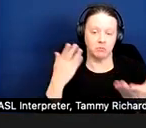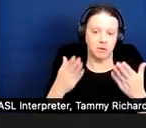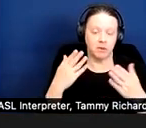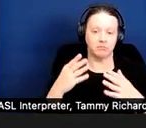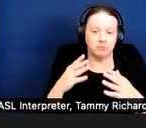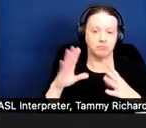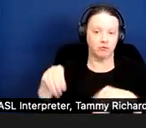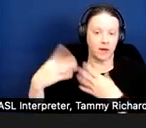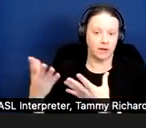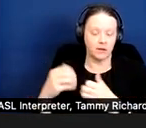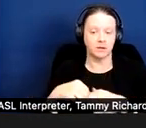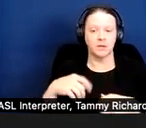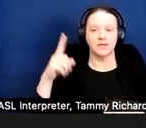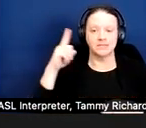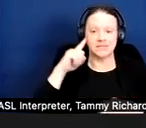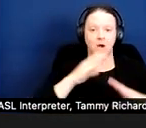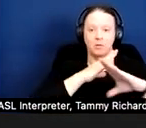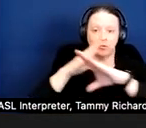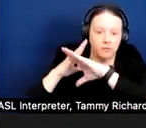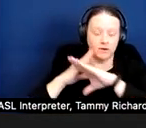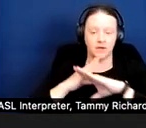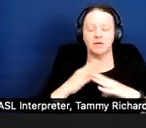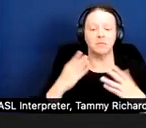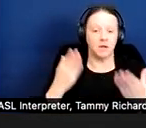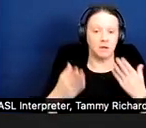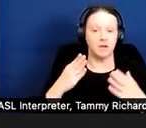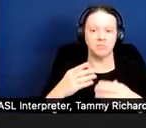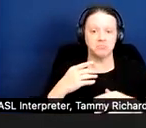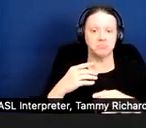Sound-proofing is a reasonable modification that might be granted.